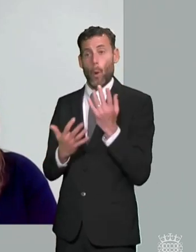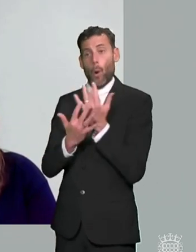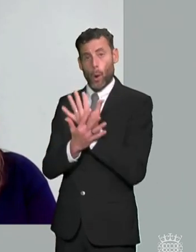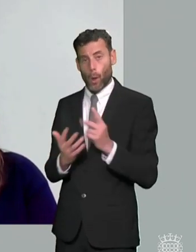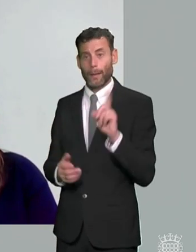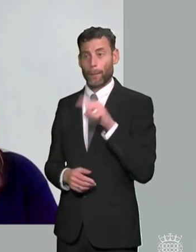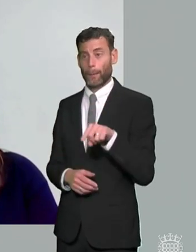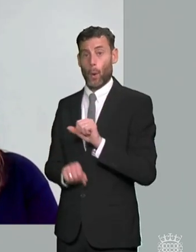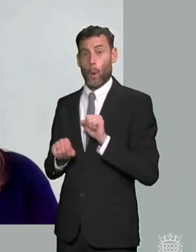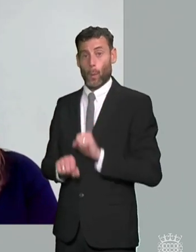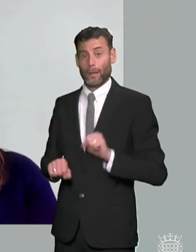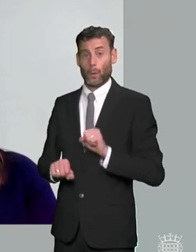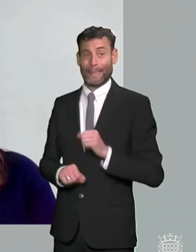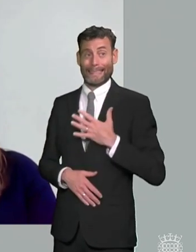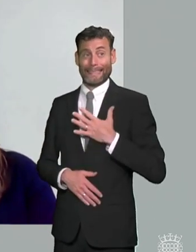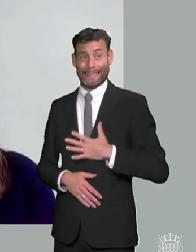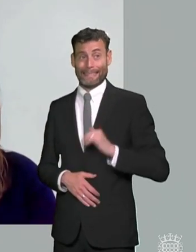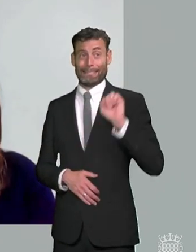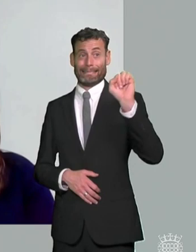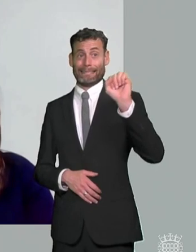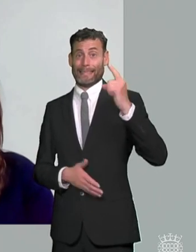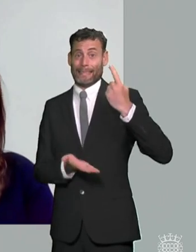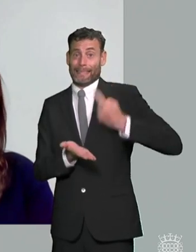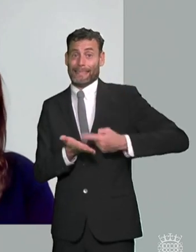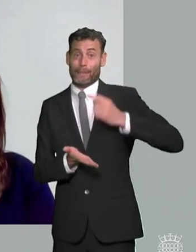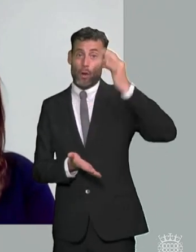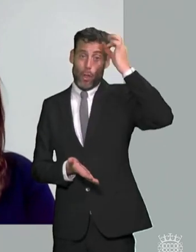with send ours so i think you know i would like to see the accountability framework to